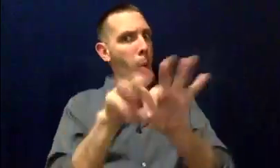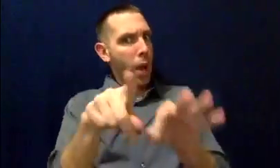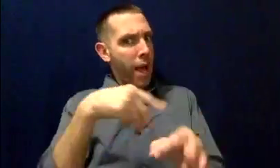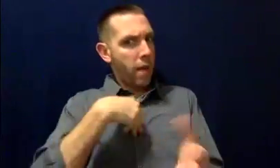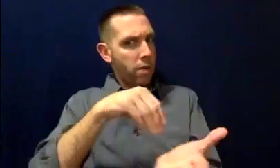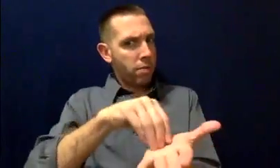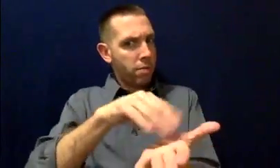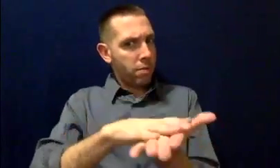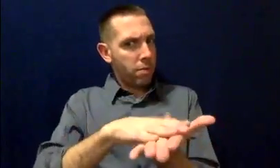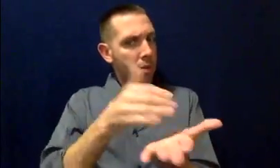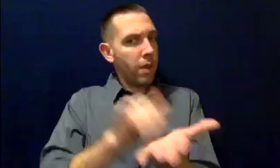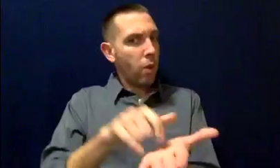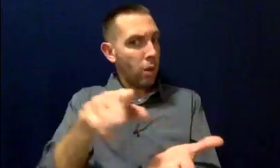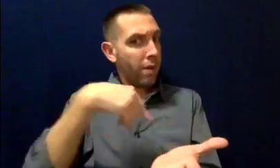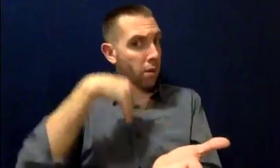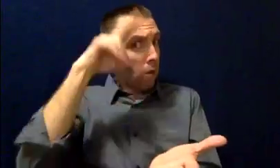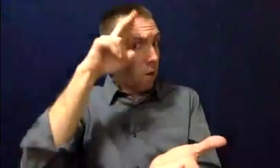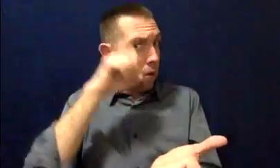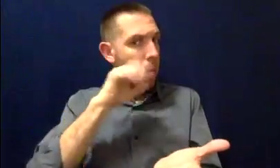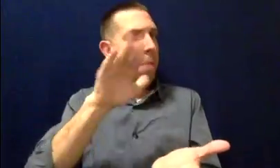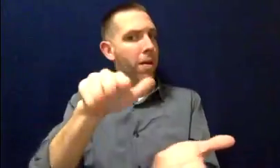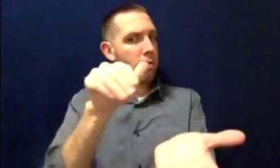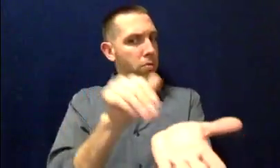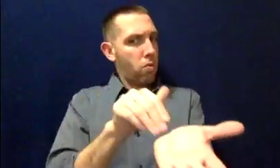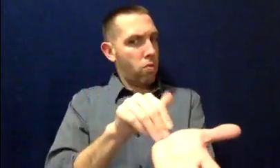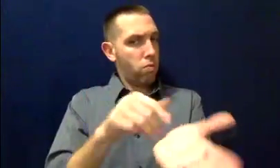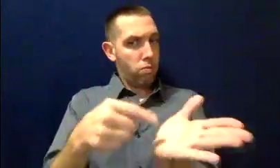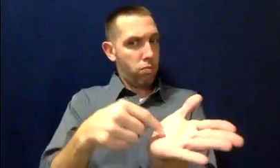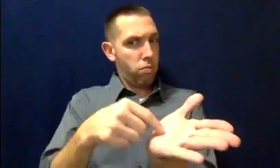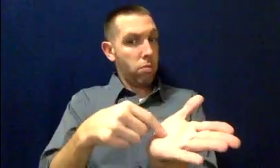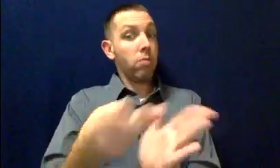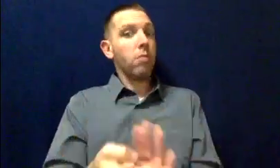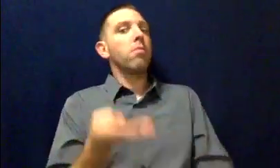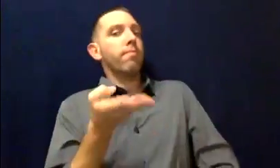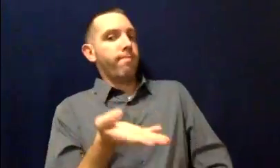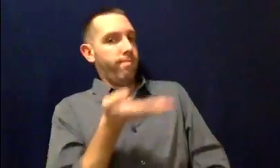Your college will require medical verification of Usher syndrome.